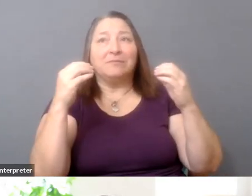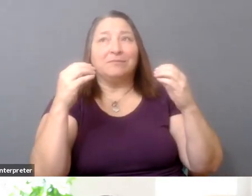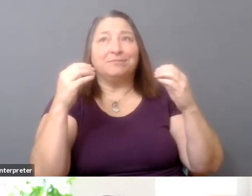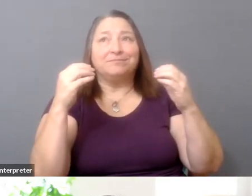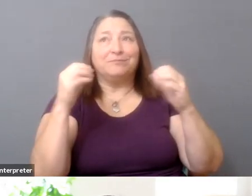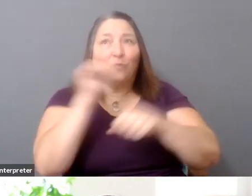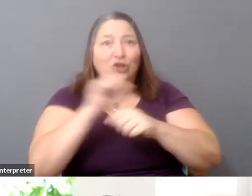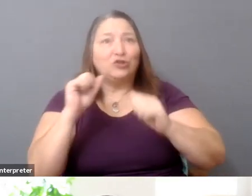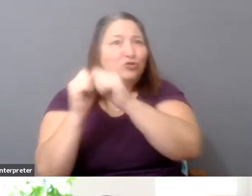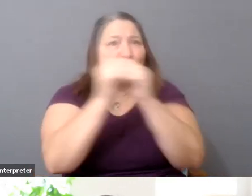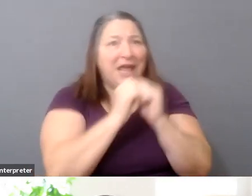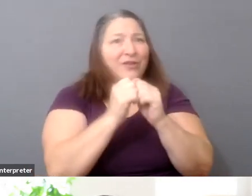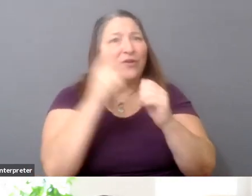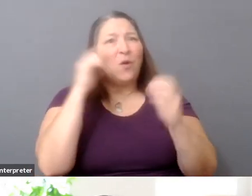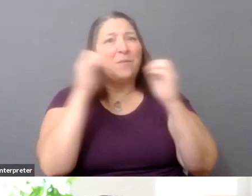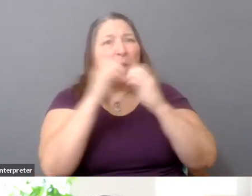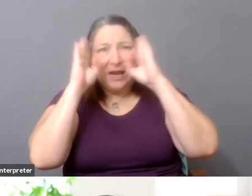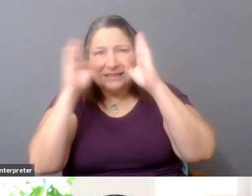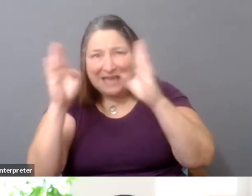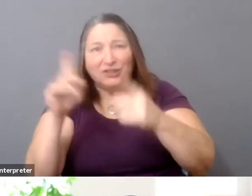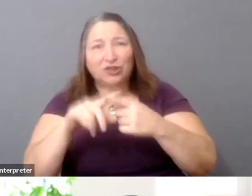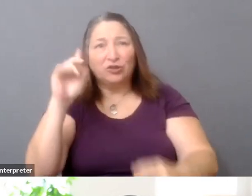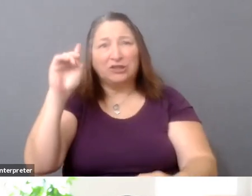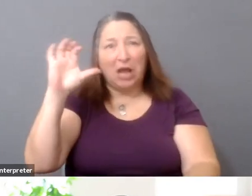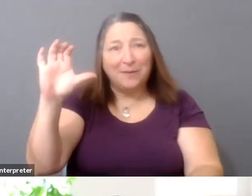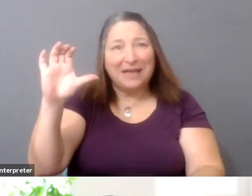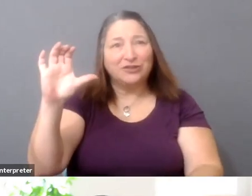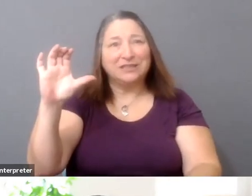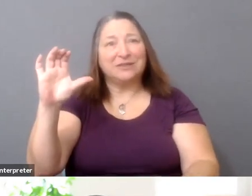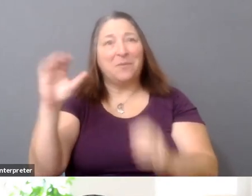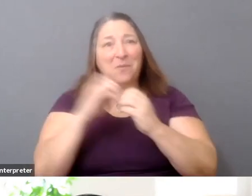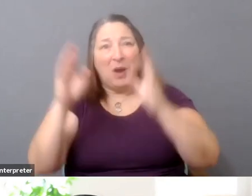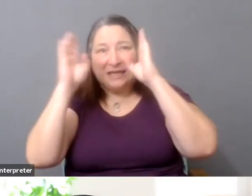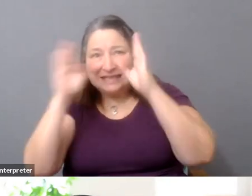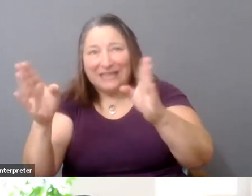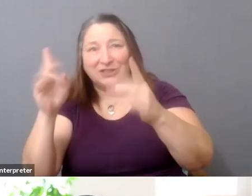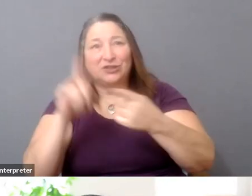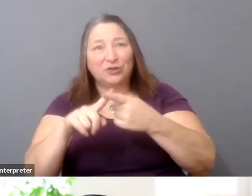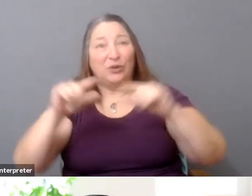attention, not just one film at a time but, you know, as a field?